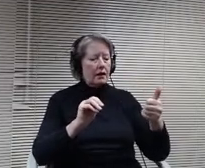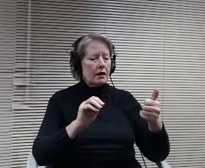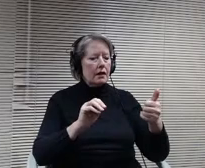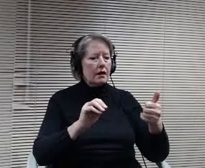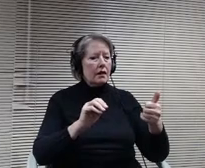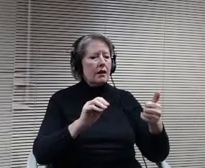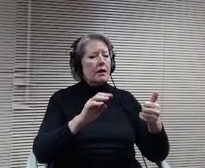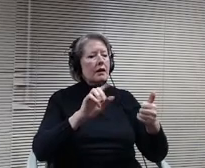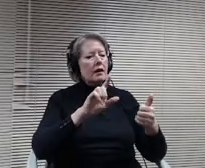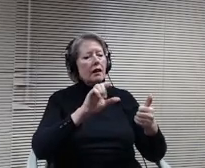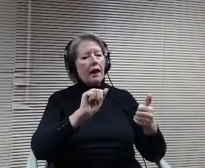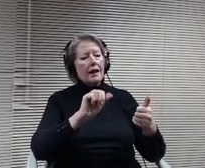I'm.